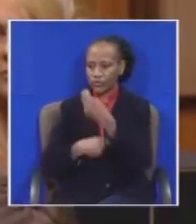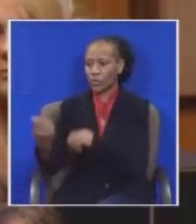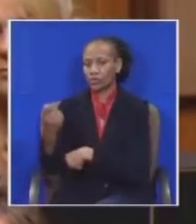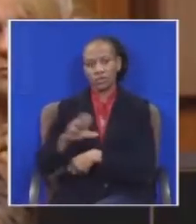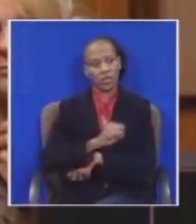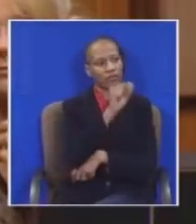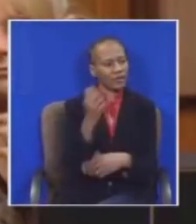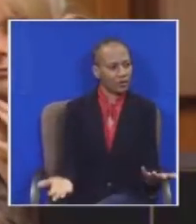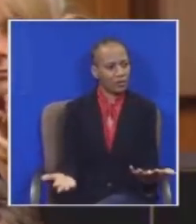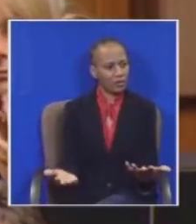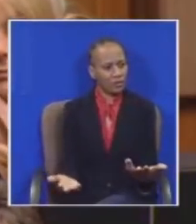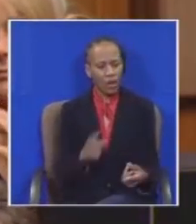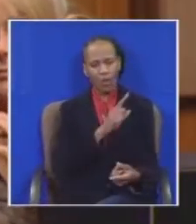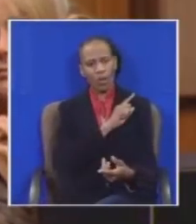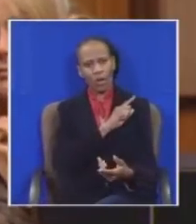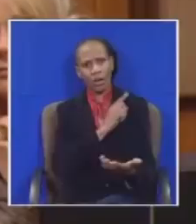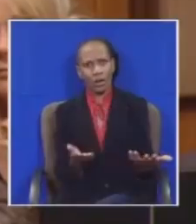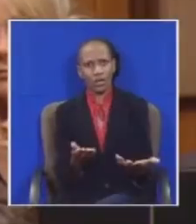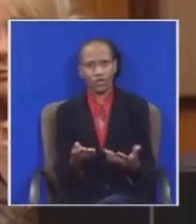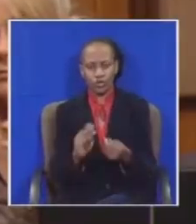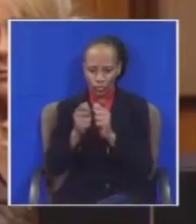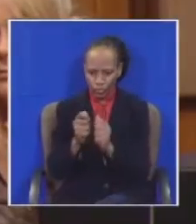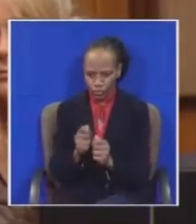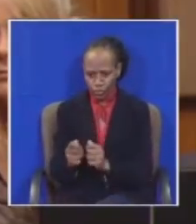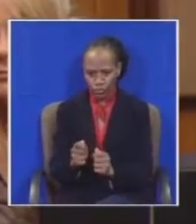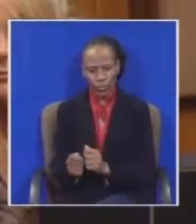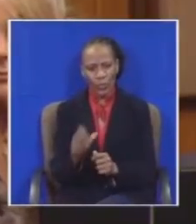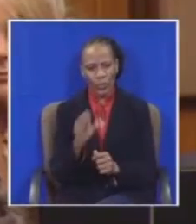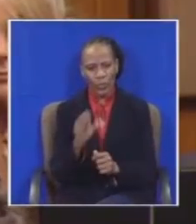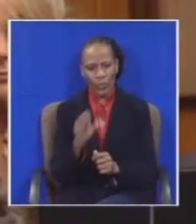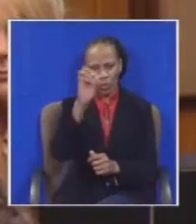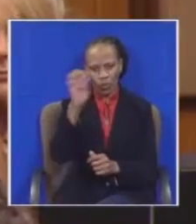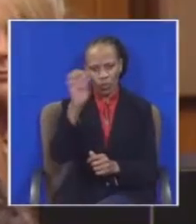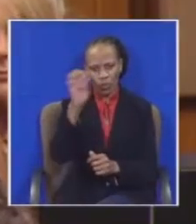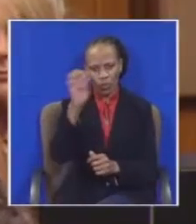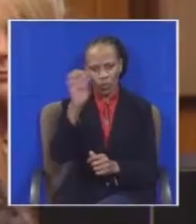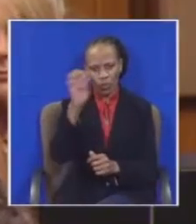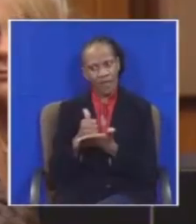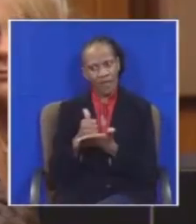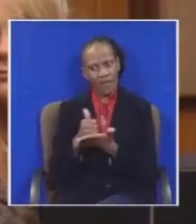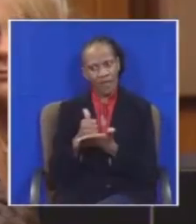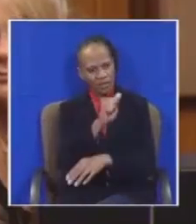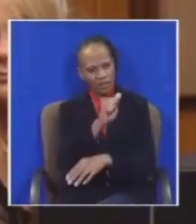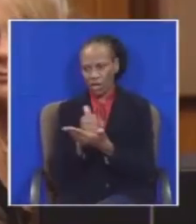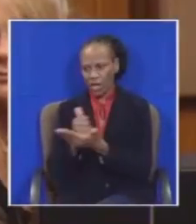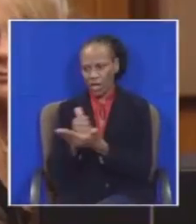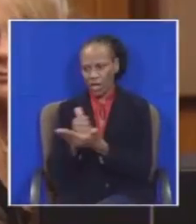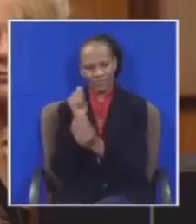Why do you have why do you engineer a state-owned enterprises to profit your family and friends? I know